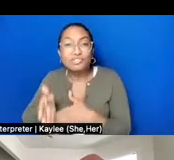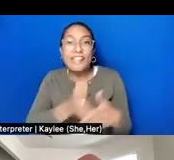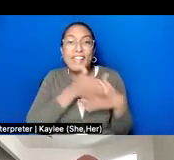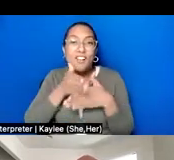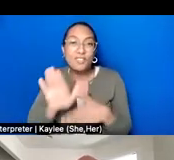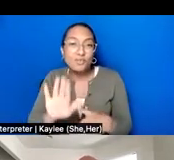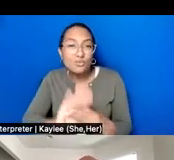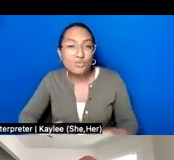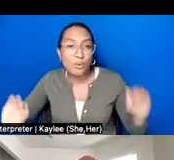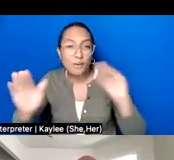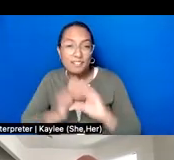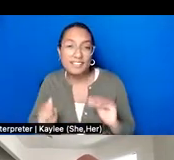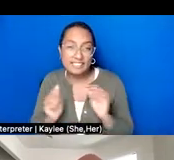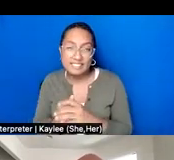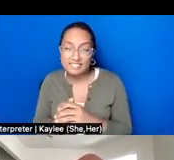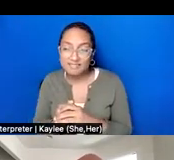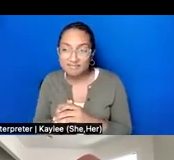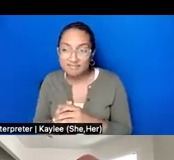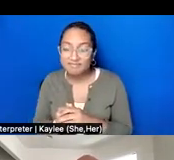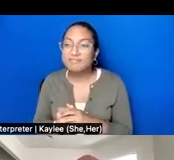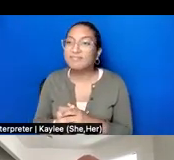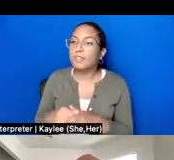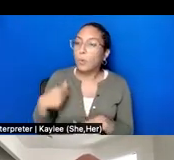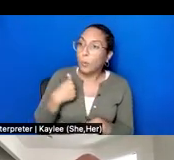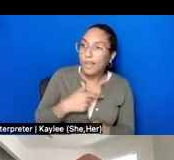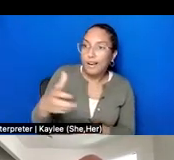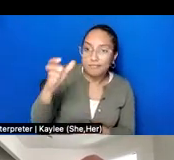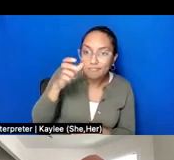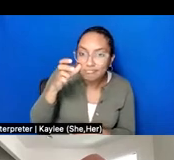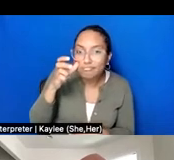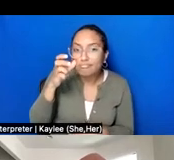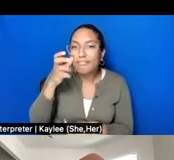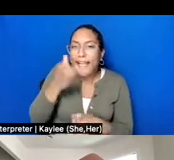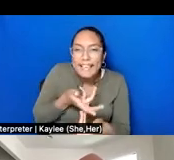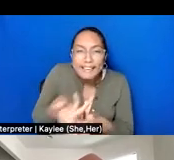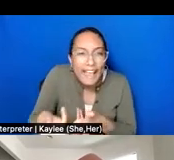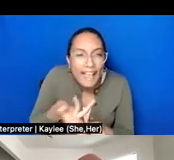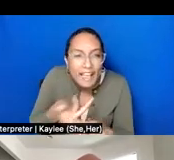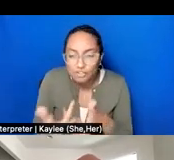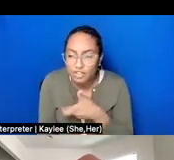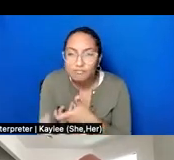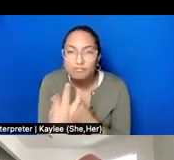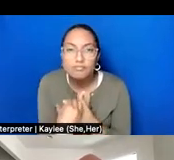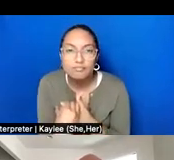the kind of listening that is engagement, the kind of listening that changes the institution itself.